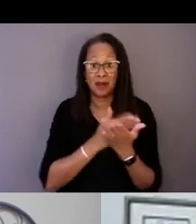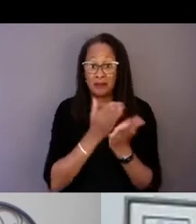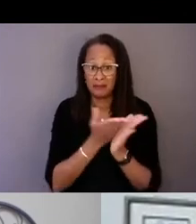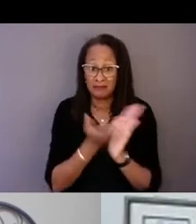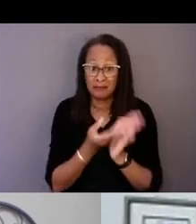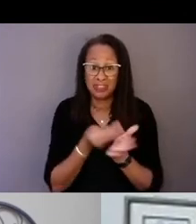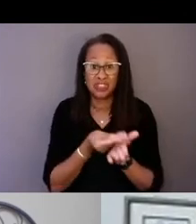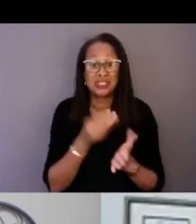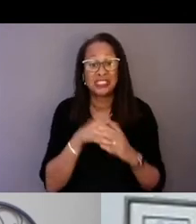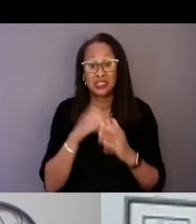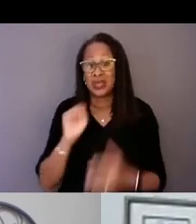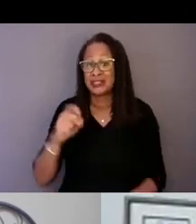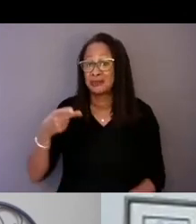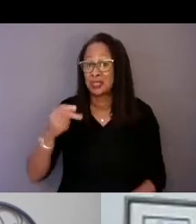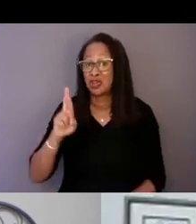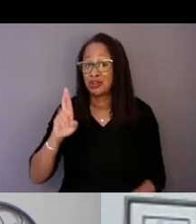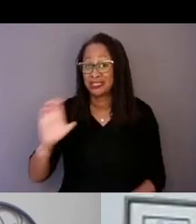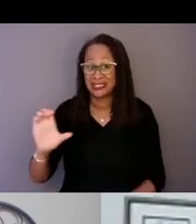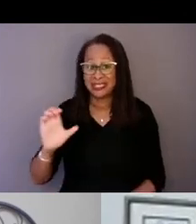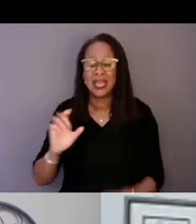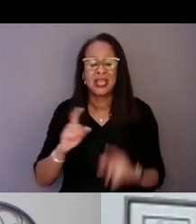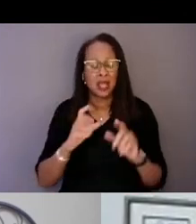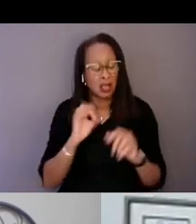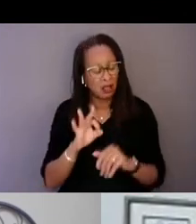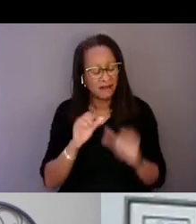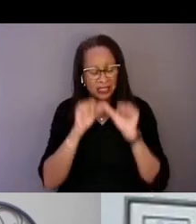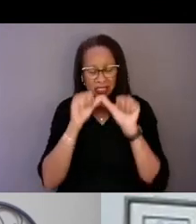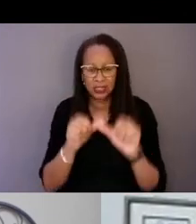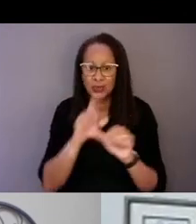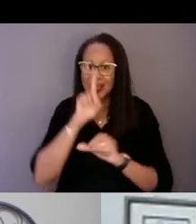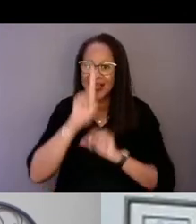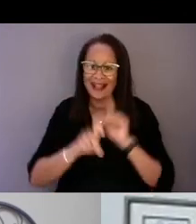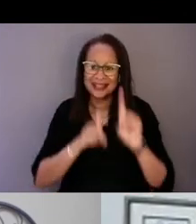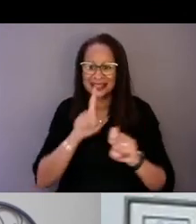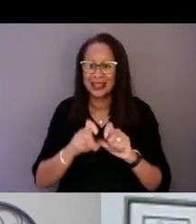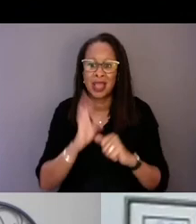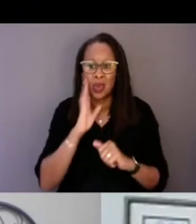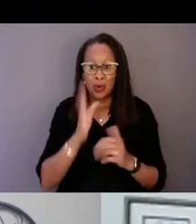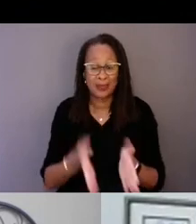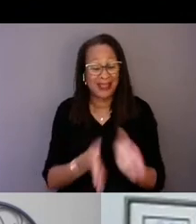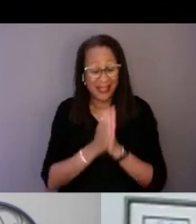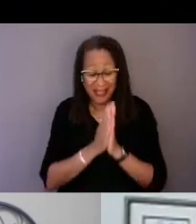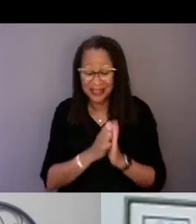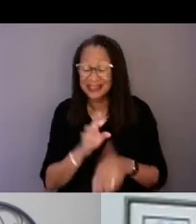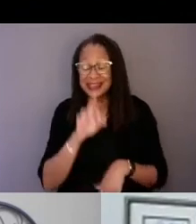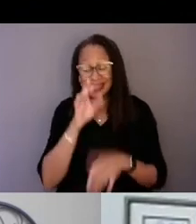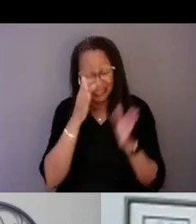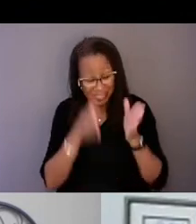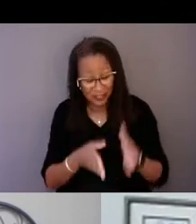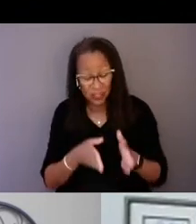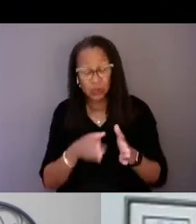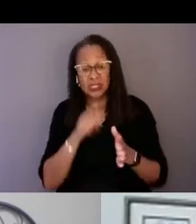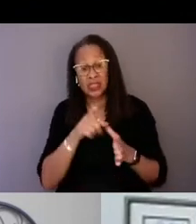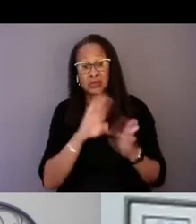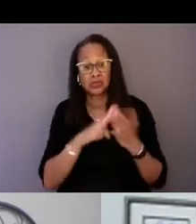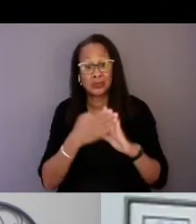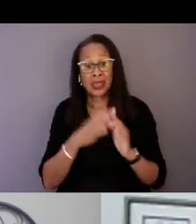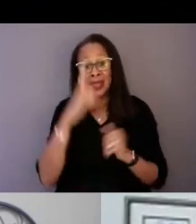of continually asking, we need to be asking individuals in those communities because the only ones who can tell us,